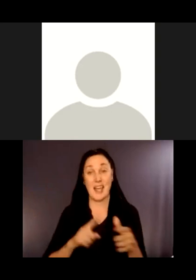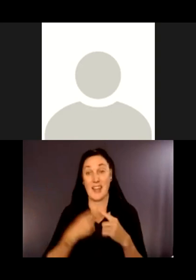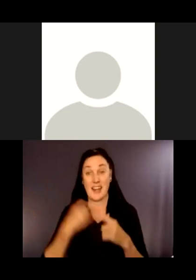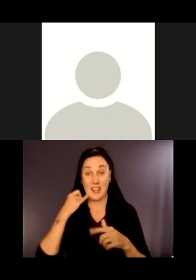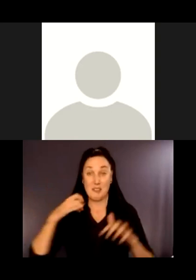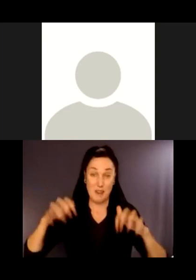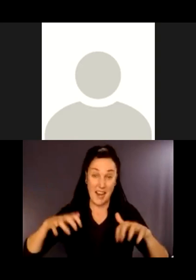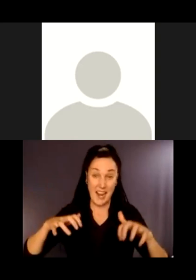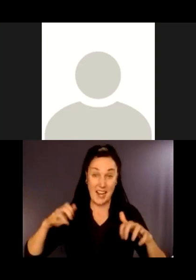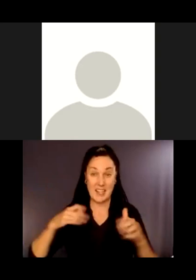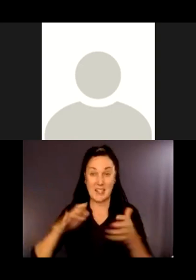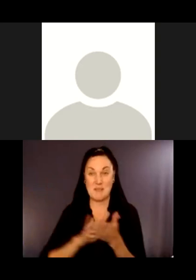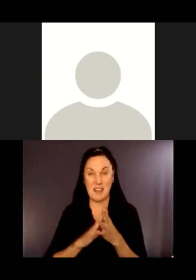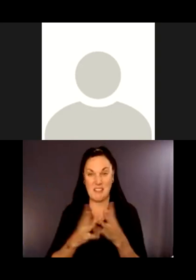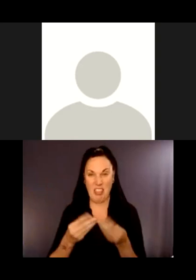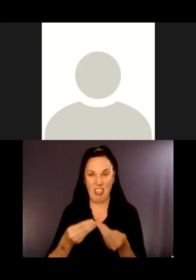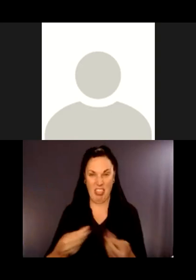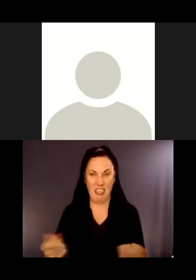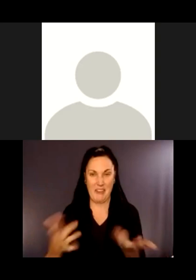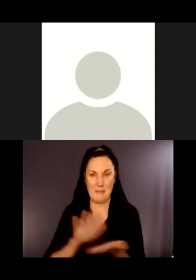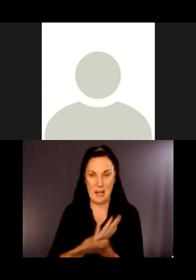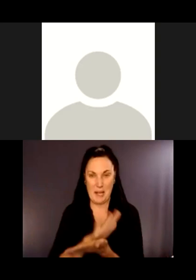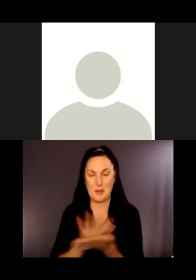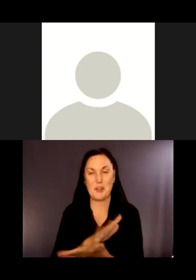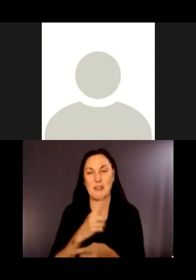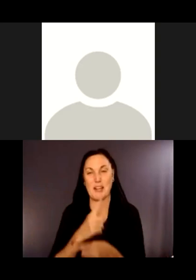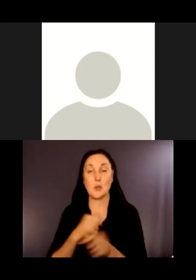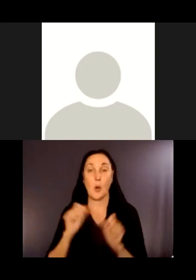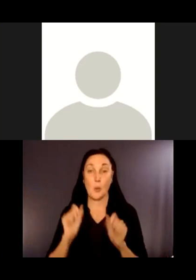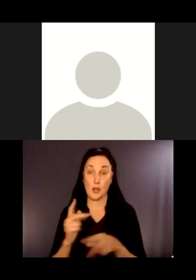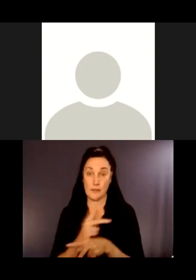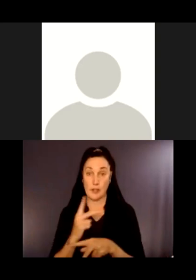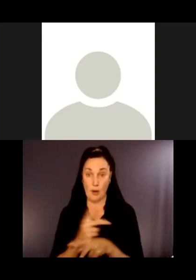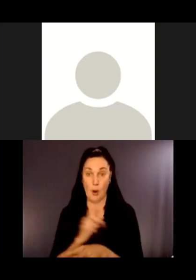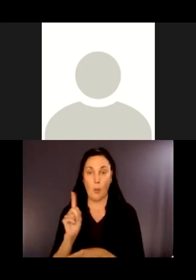If it's of interest, then we'll find ways to create them and stock them places.